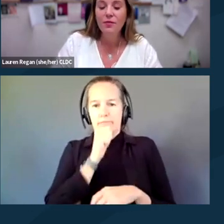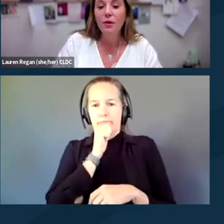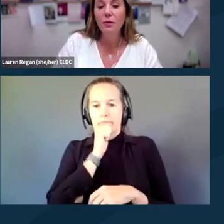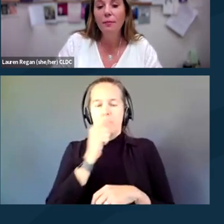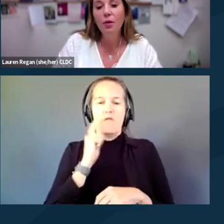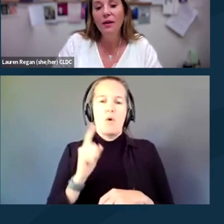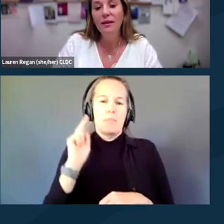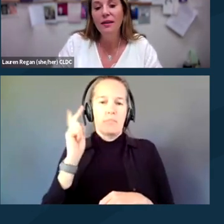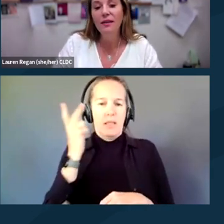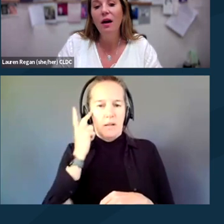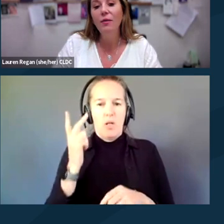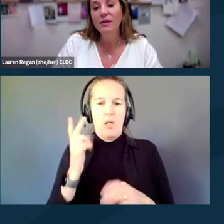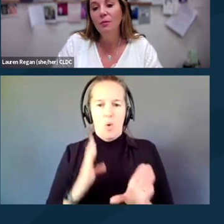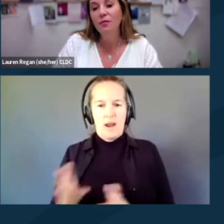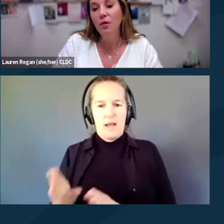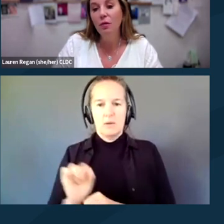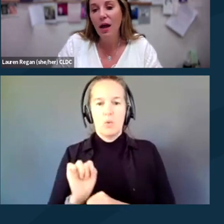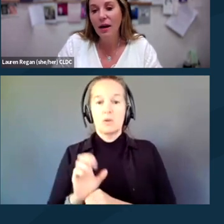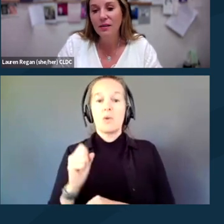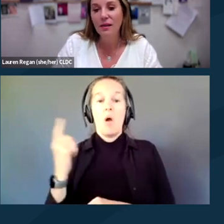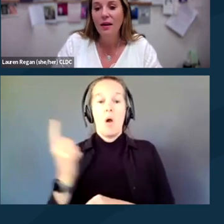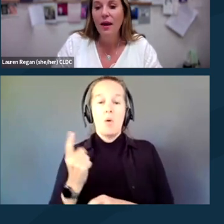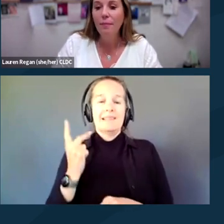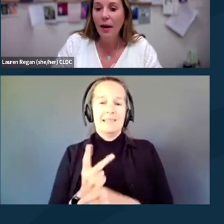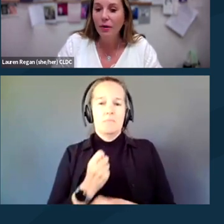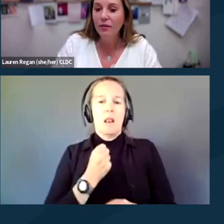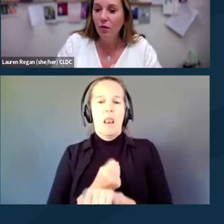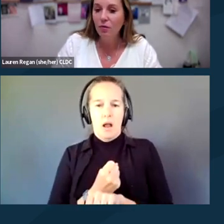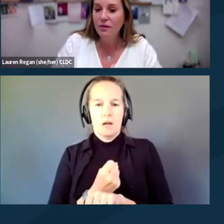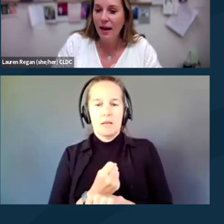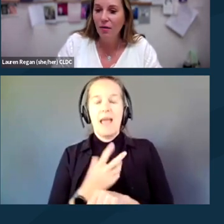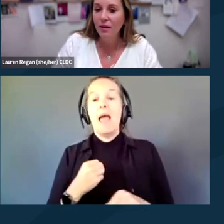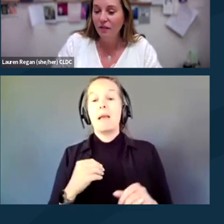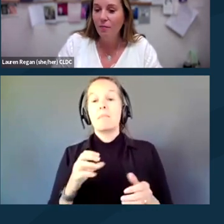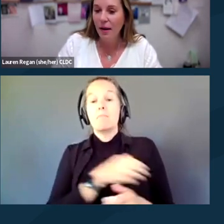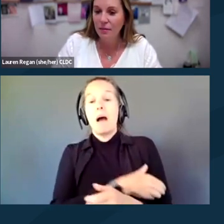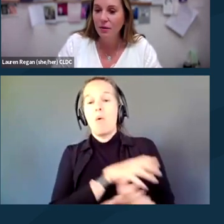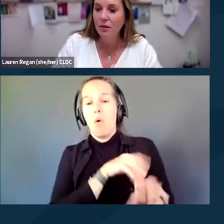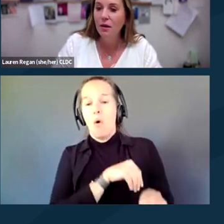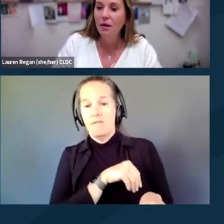So importantly, always keep your phone locked and power your phone down if possible.